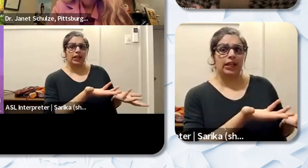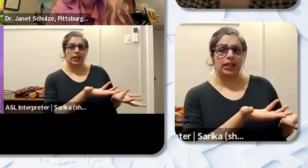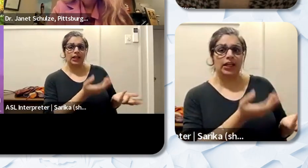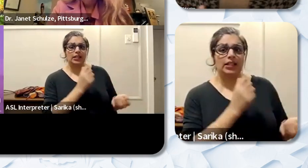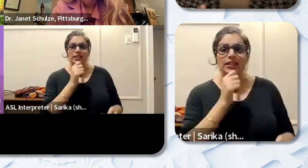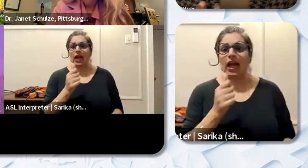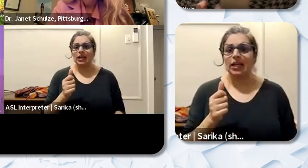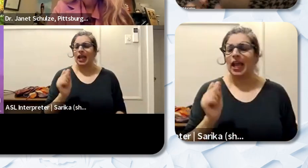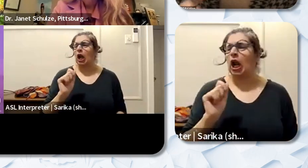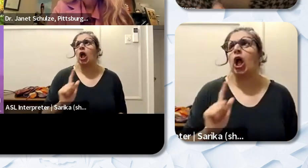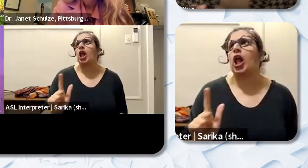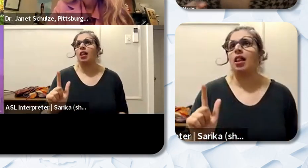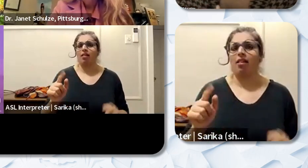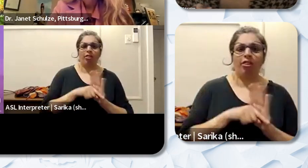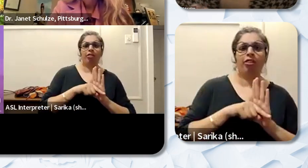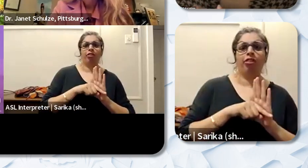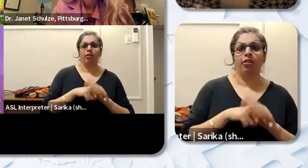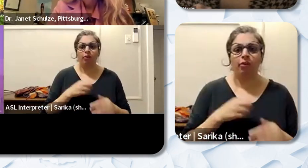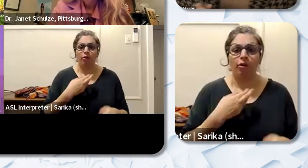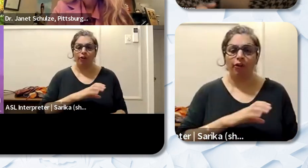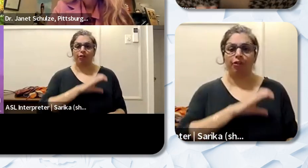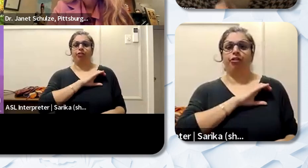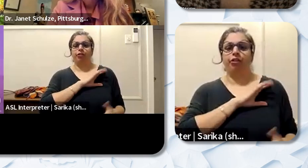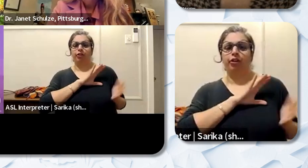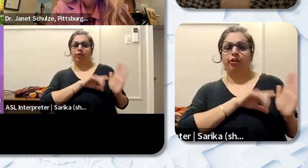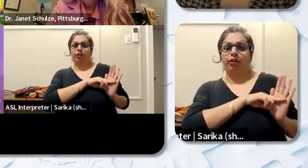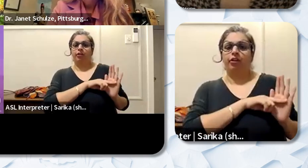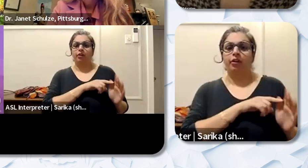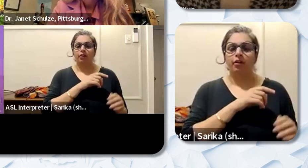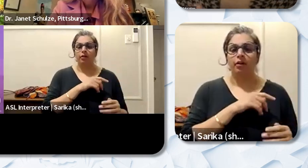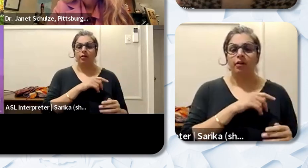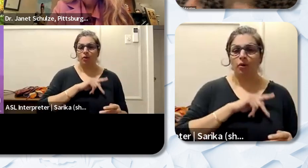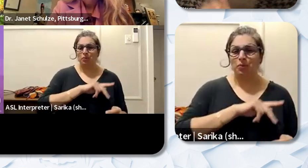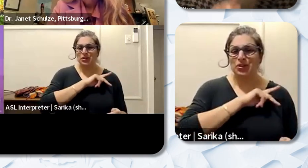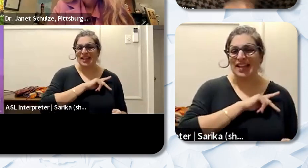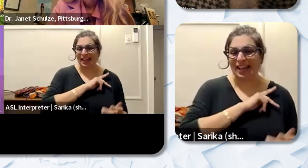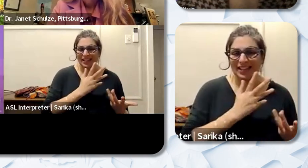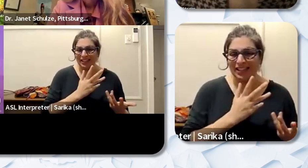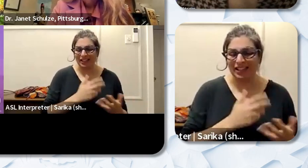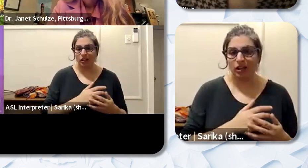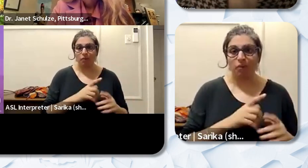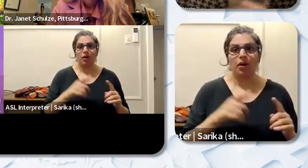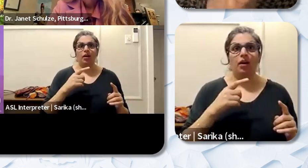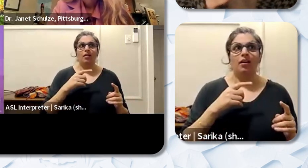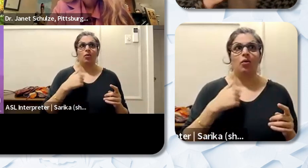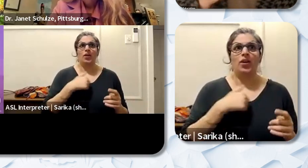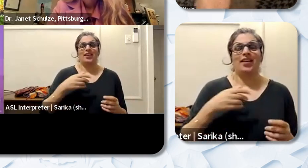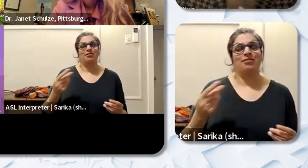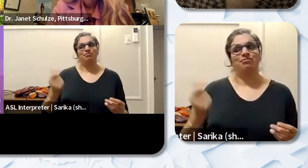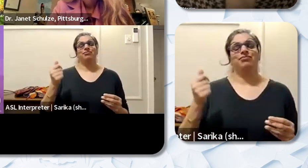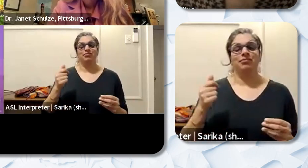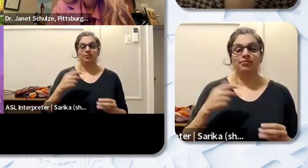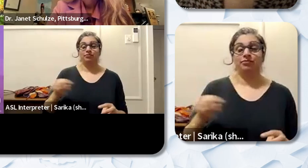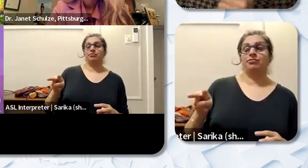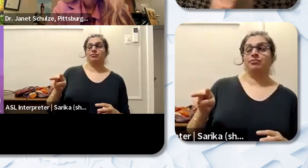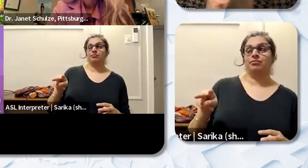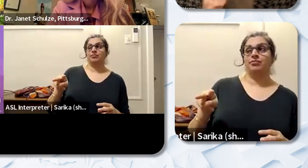all a a characteristic or a personality issue. But that's what we go to. And then HR gets involved